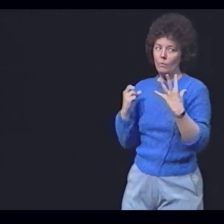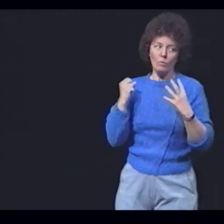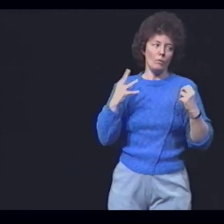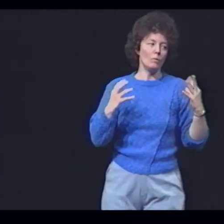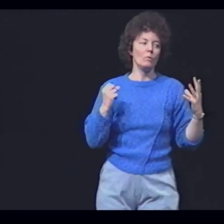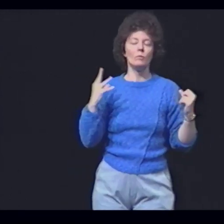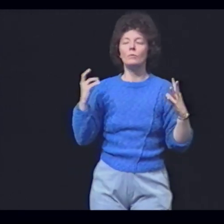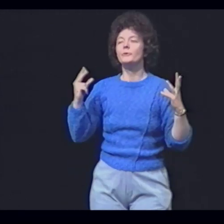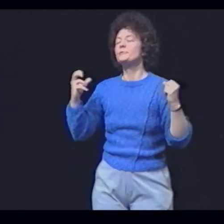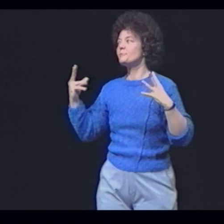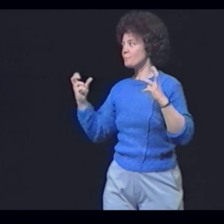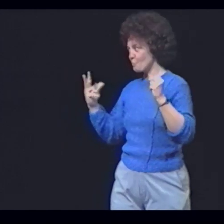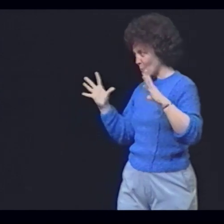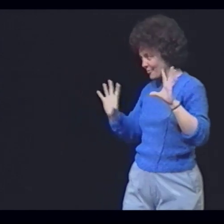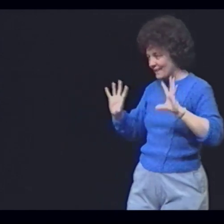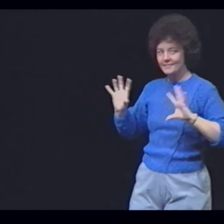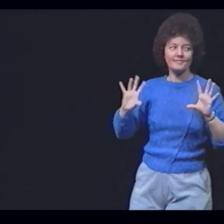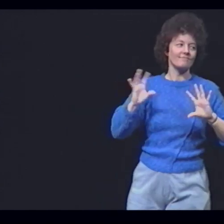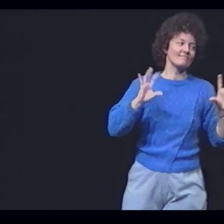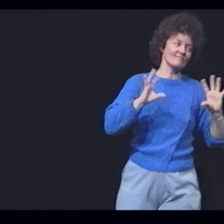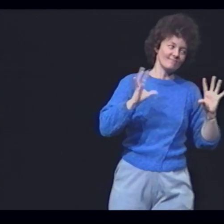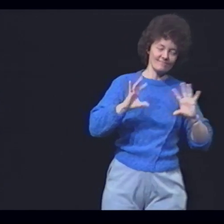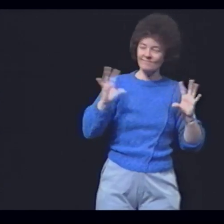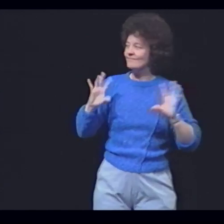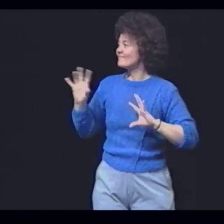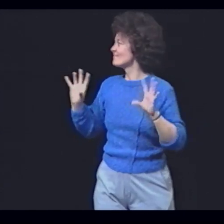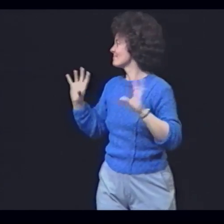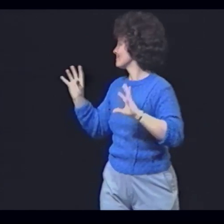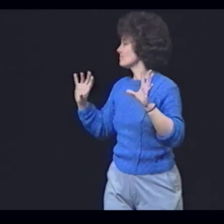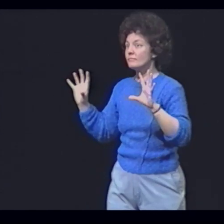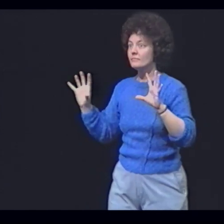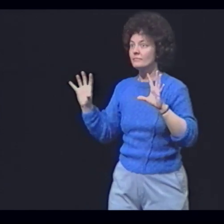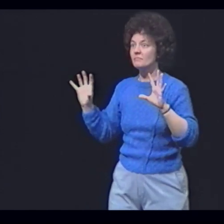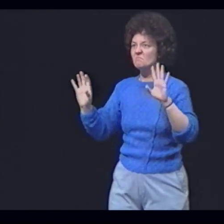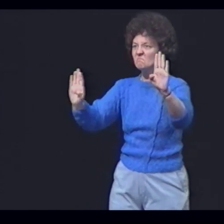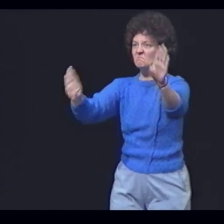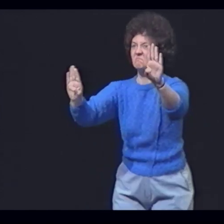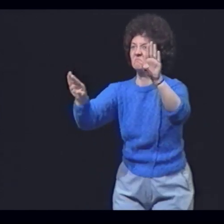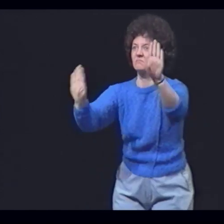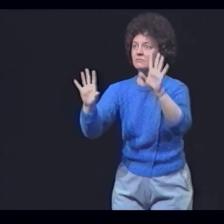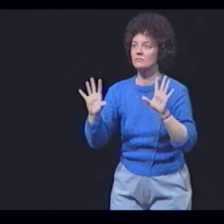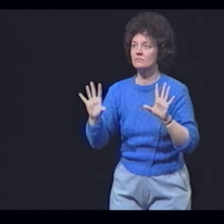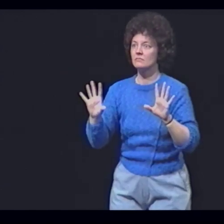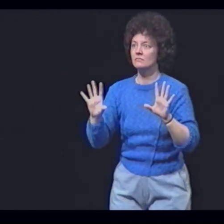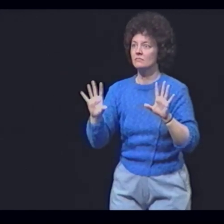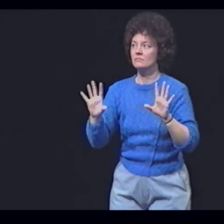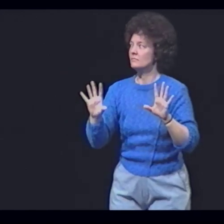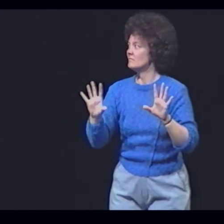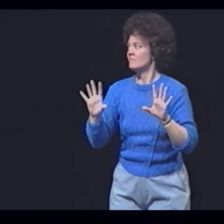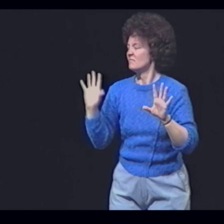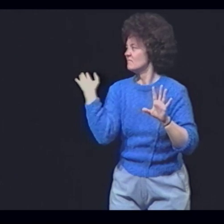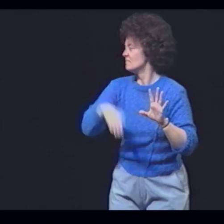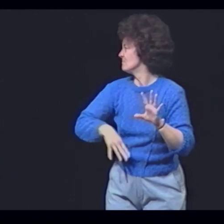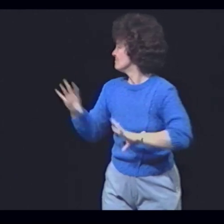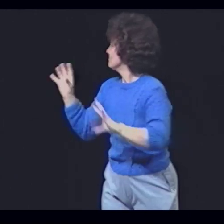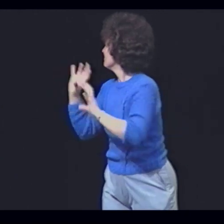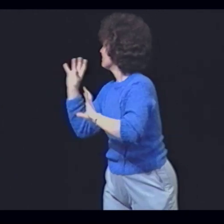Speaking easily in the language that is ours When again, there was a pounding from beyond